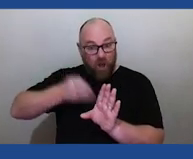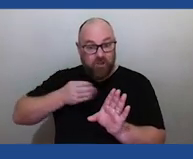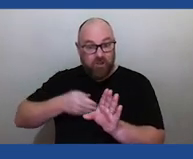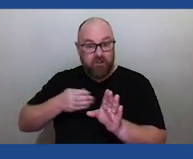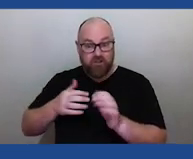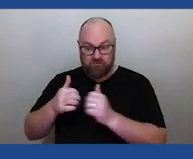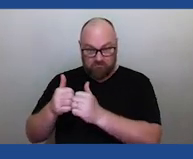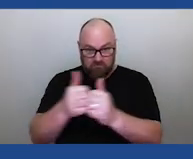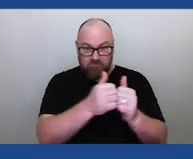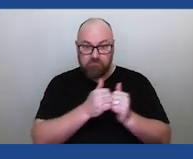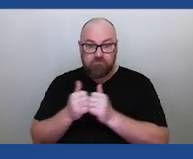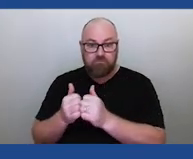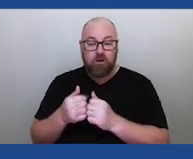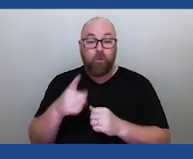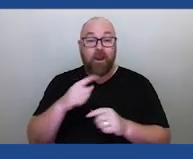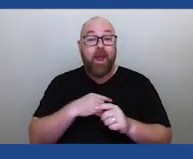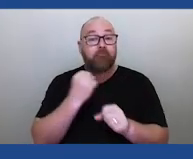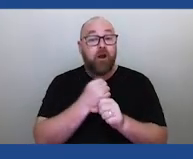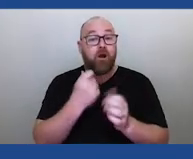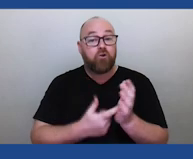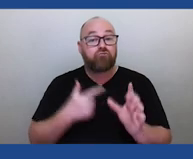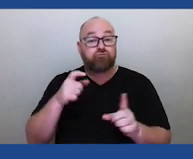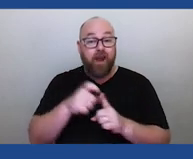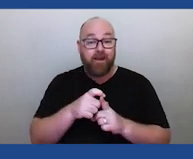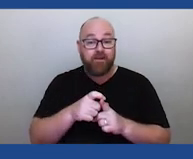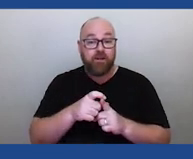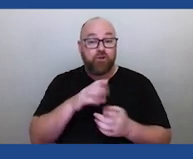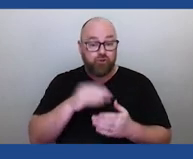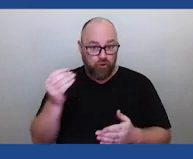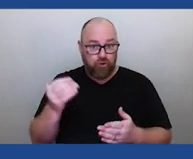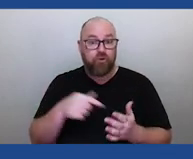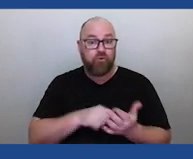We've even got a graduate student who's doing her thesis, (her name's Bridget Kelly),